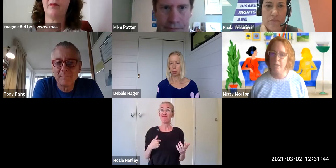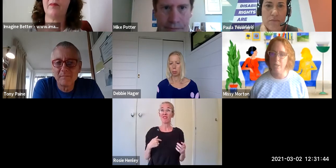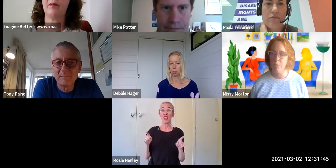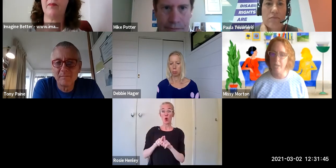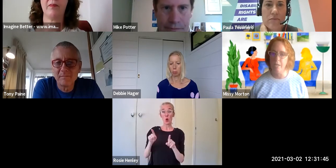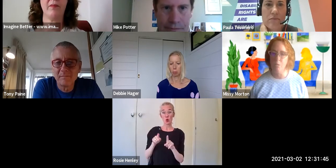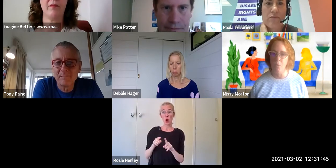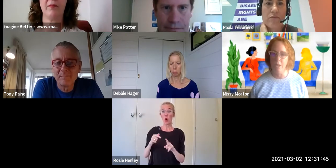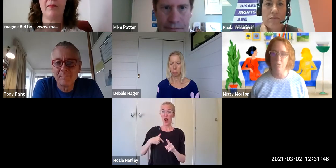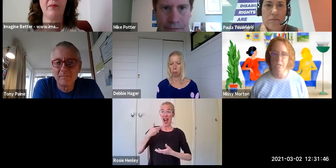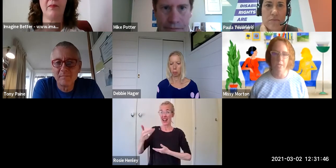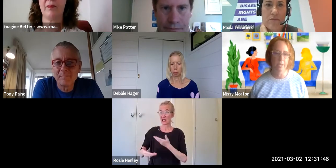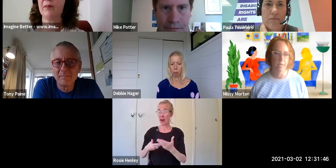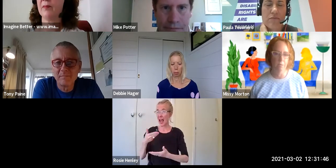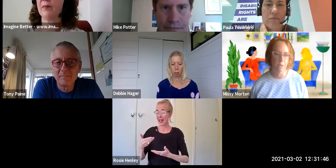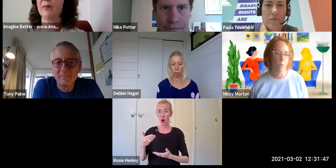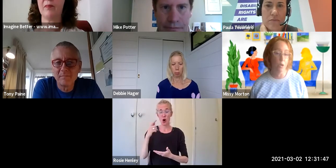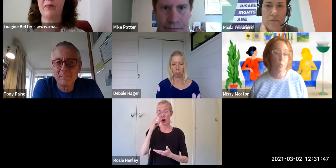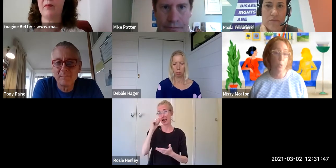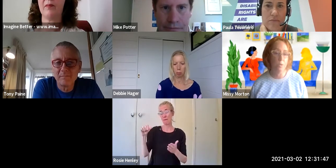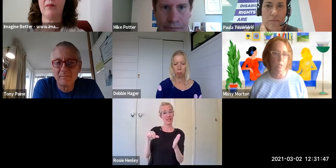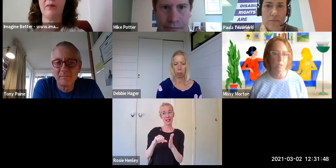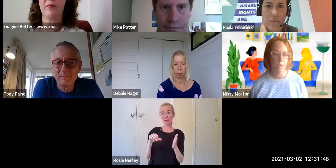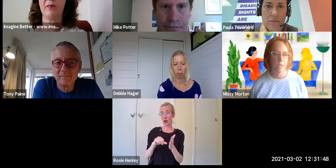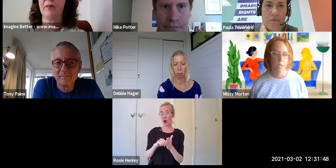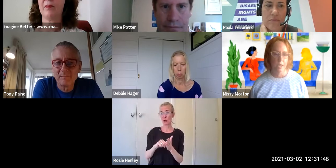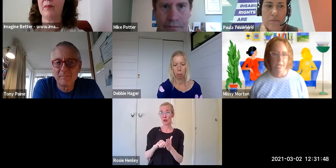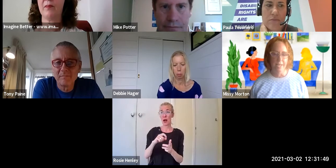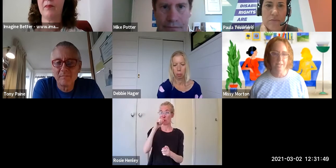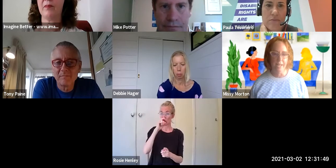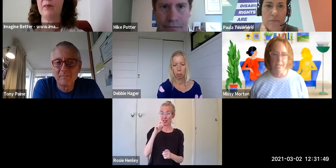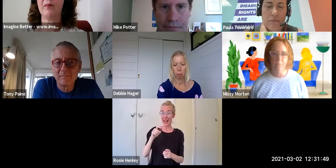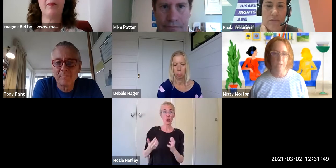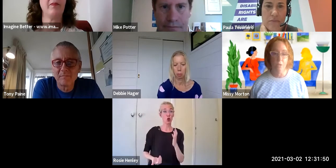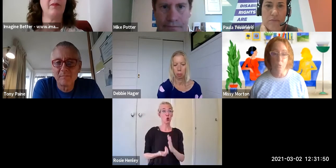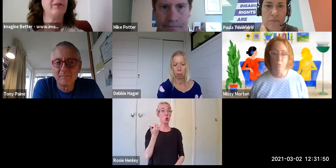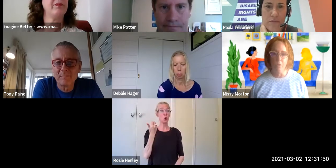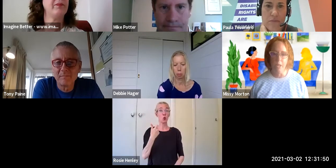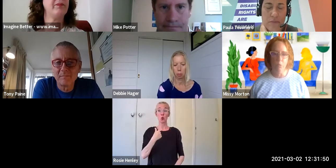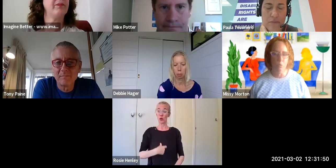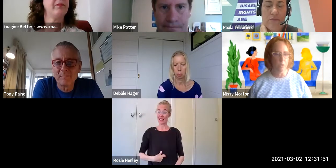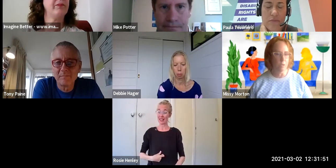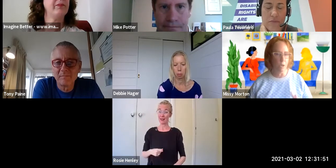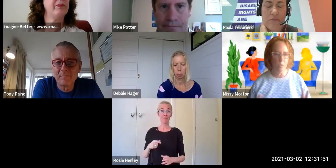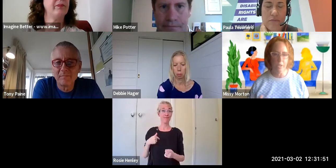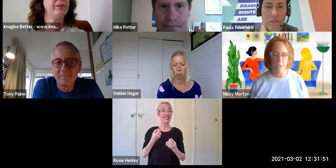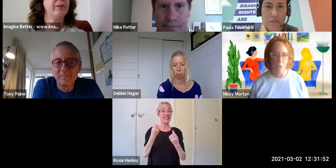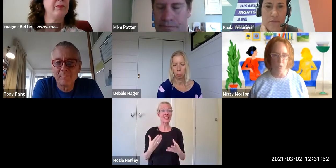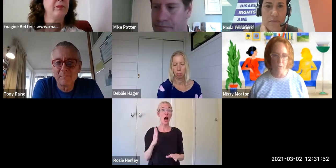it can be when you're a new person in a setting a school for example with its own set of cultures